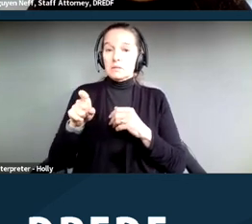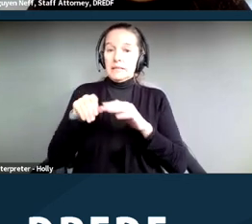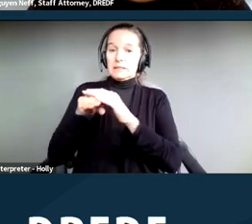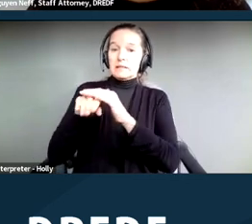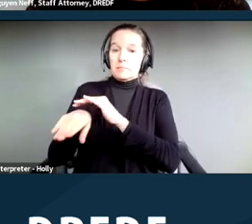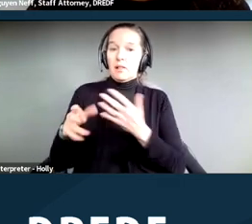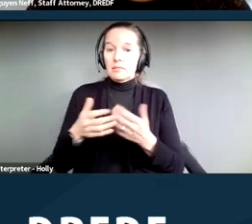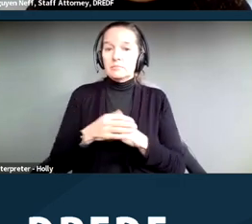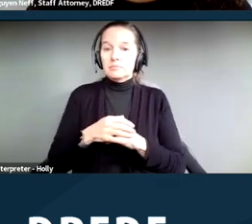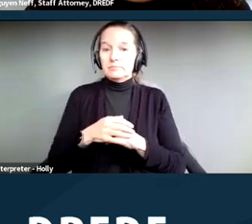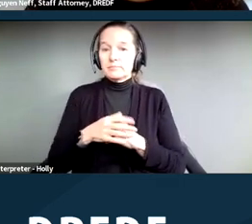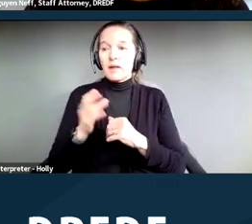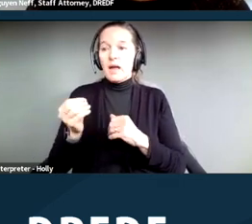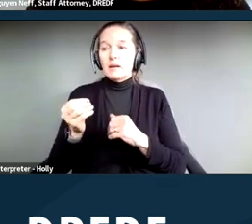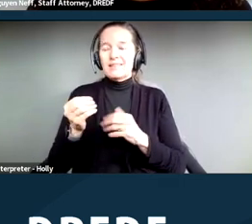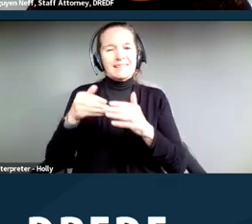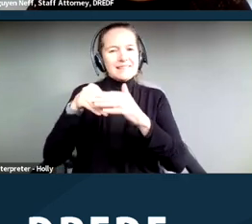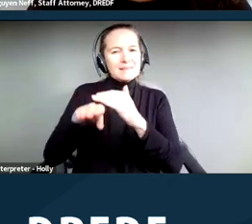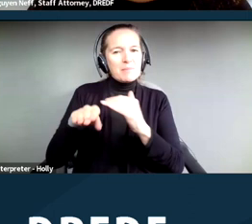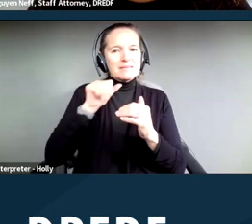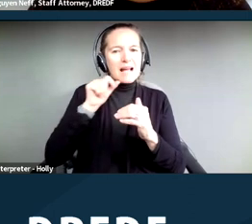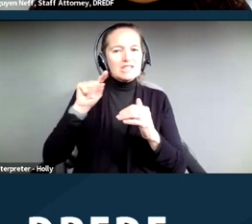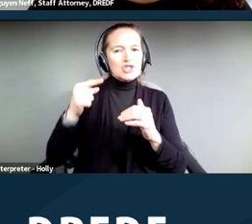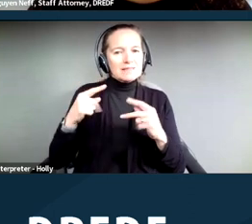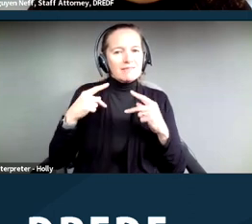and, of course, accessibility is not just the physical structures, but accessibility